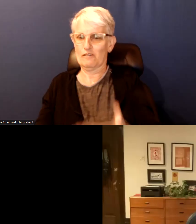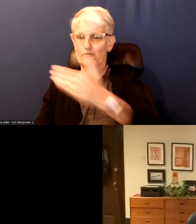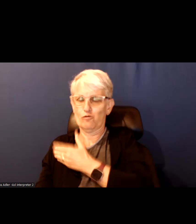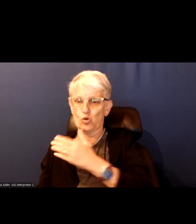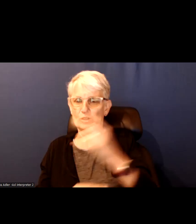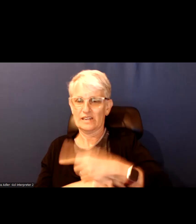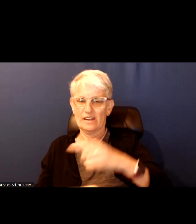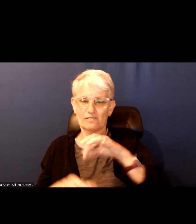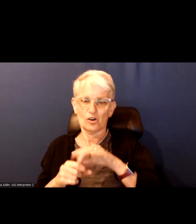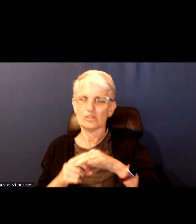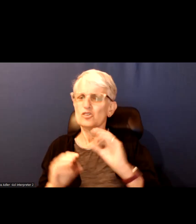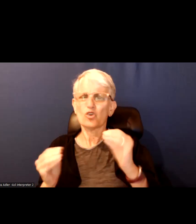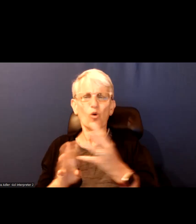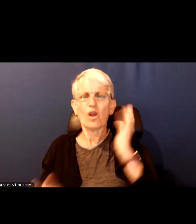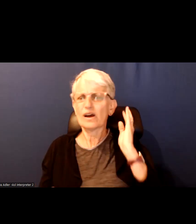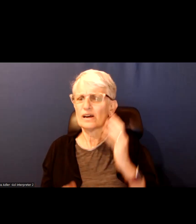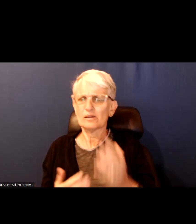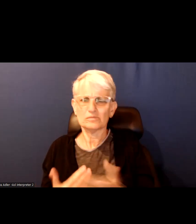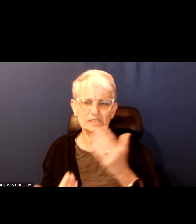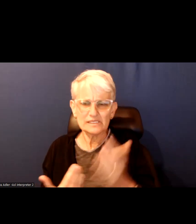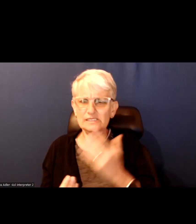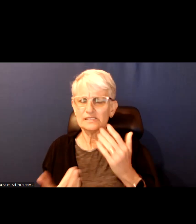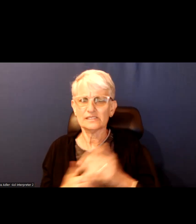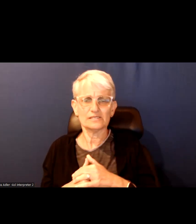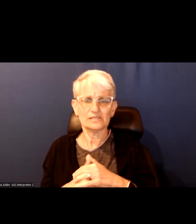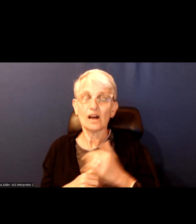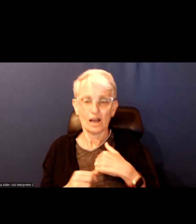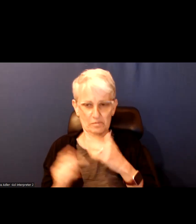it is really easy. I am planning to vote tomorrow.